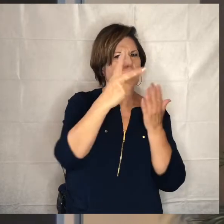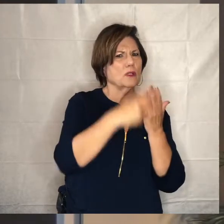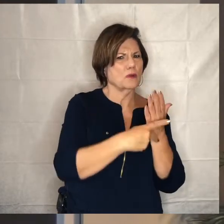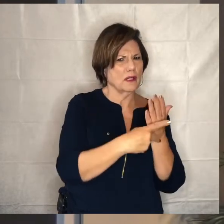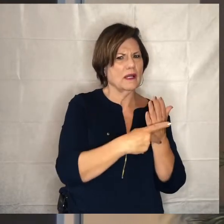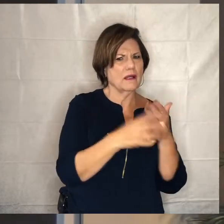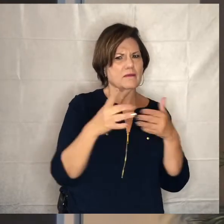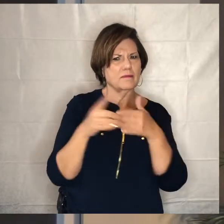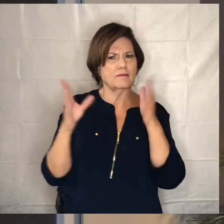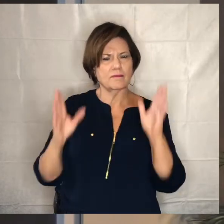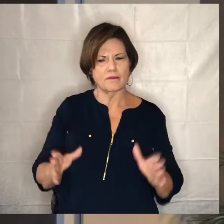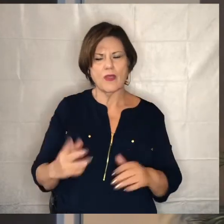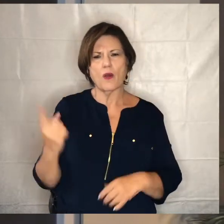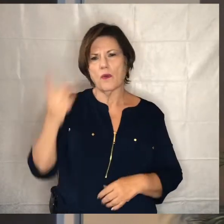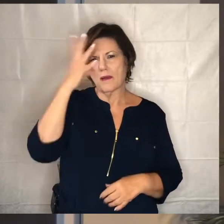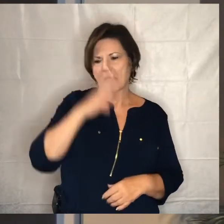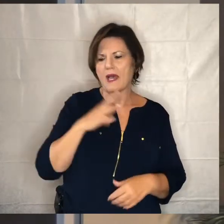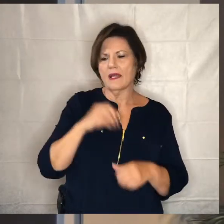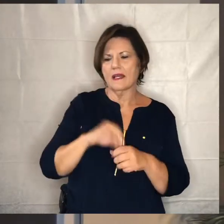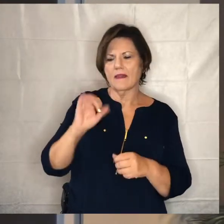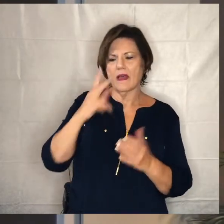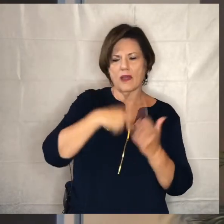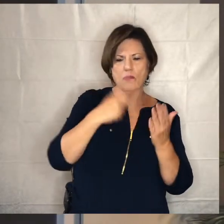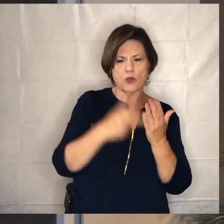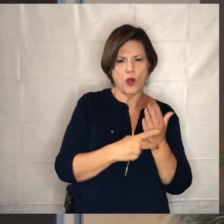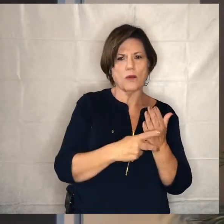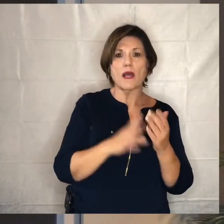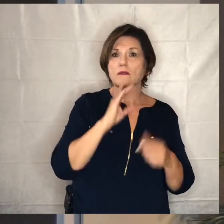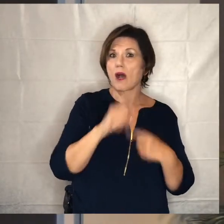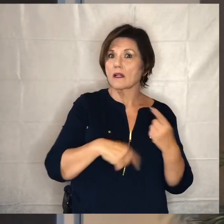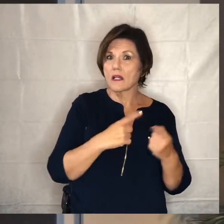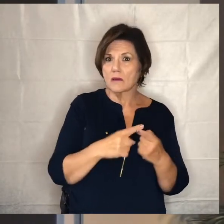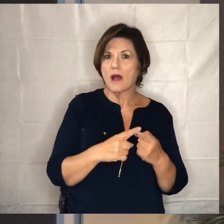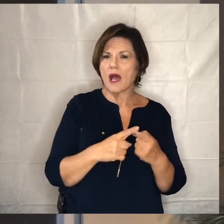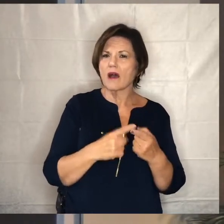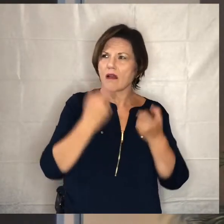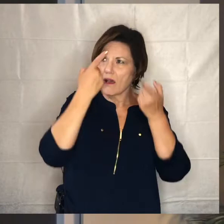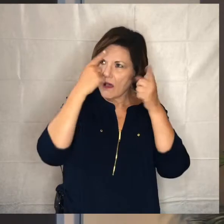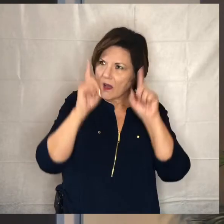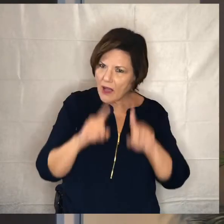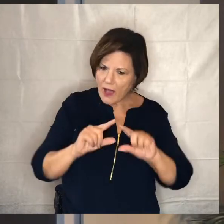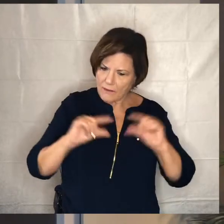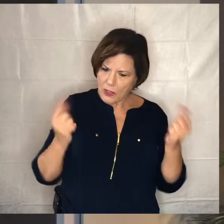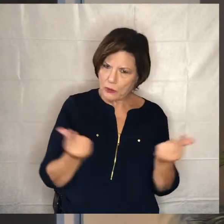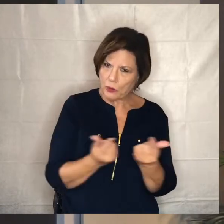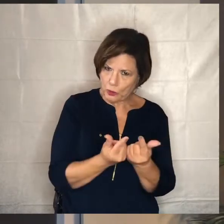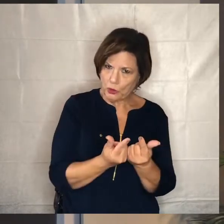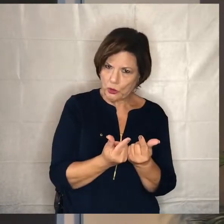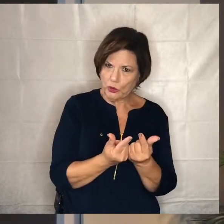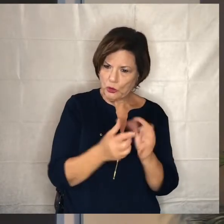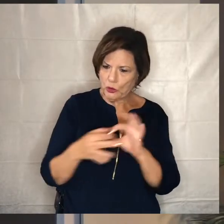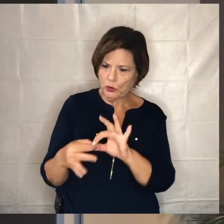and one of the gentlemen in the program talked about this incredible covenant group that he was a part of